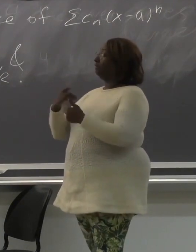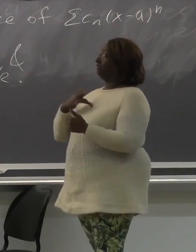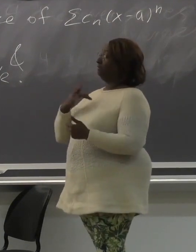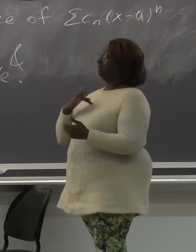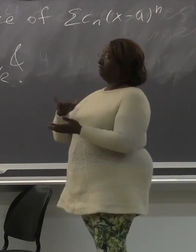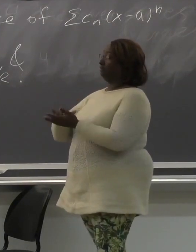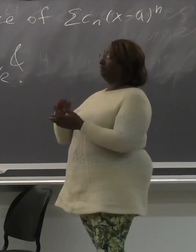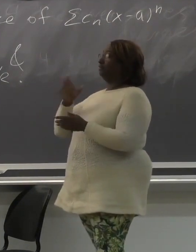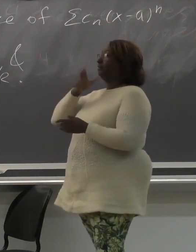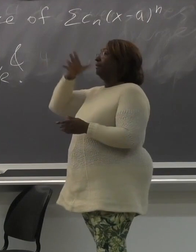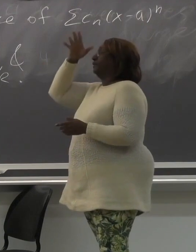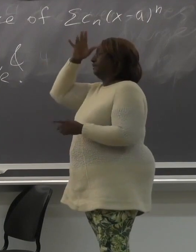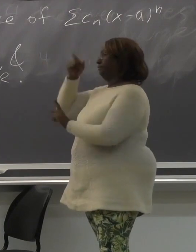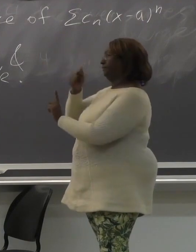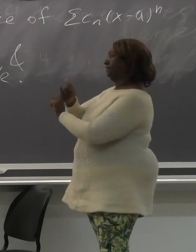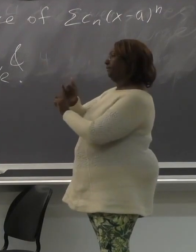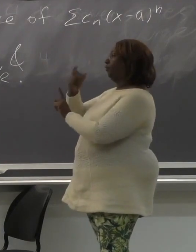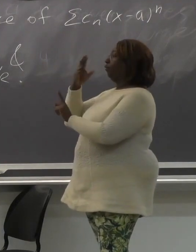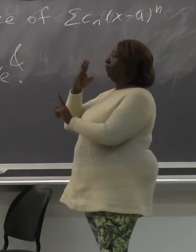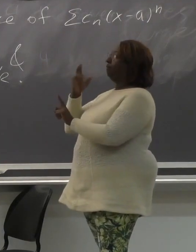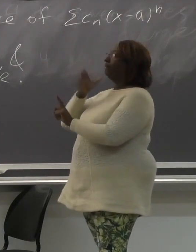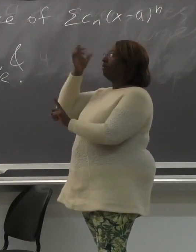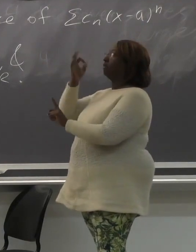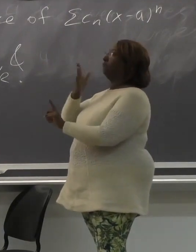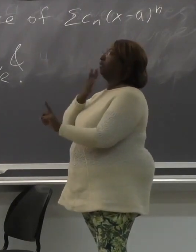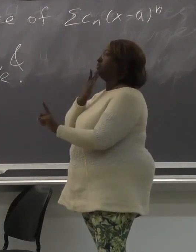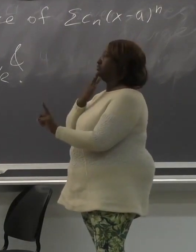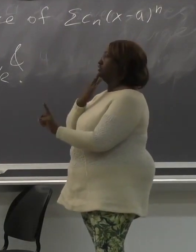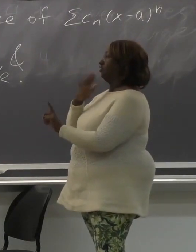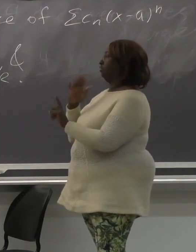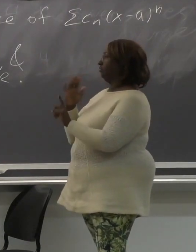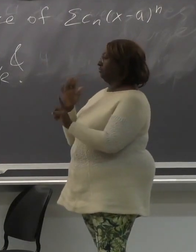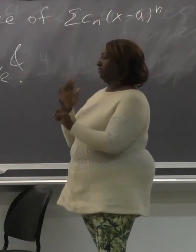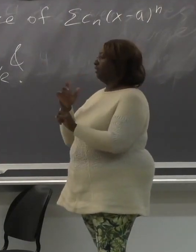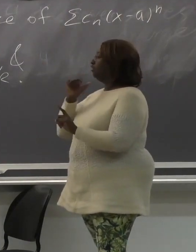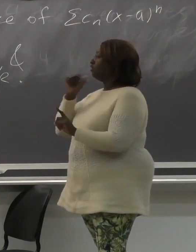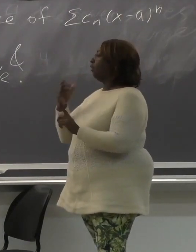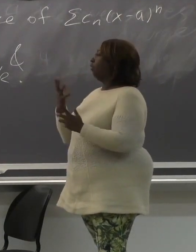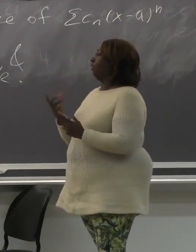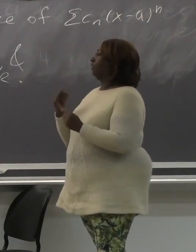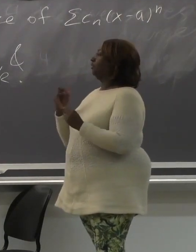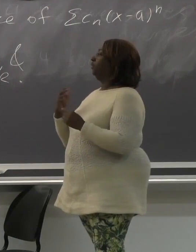an educated and involved. And so the problem is that it starts sometimes with the parents, parents of color,